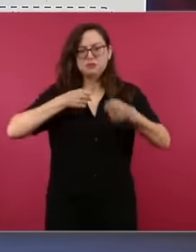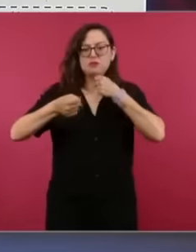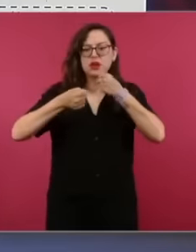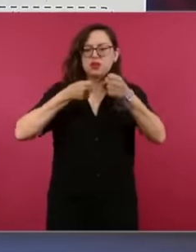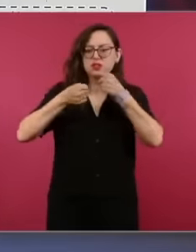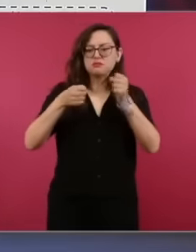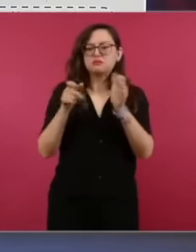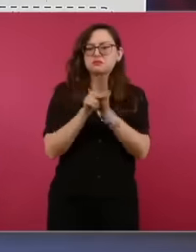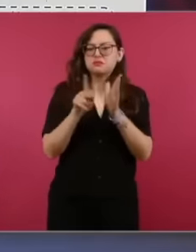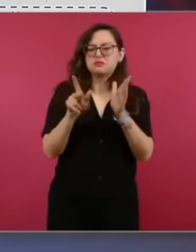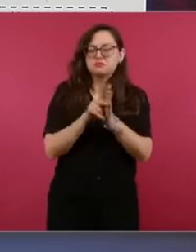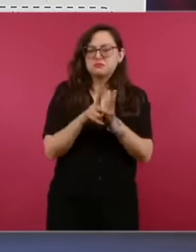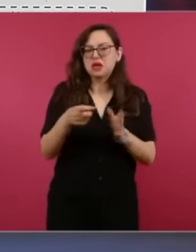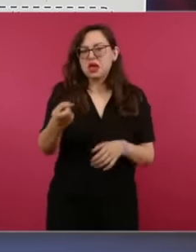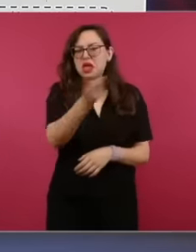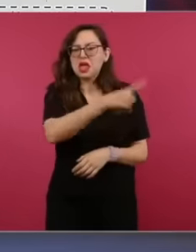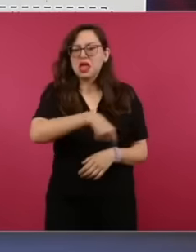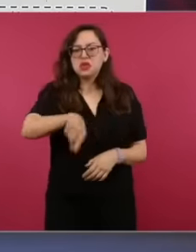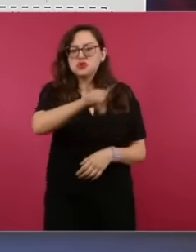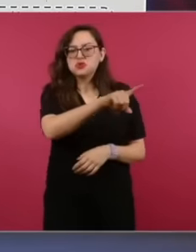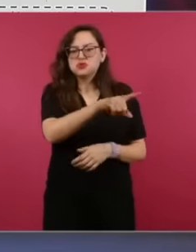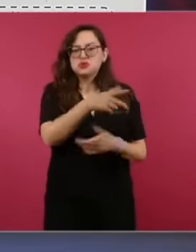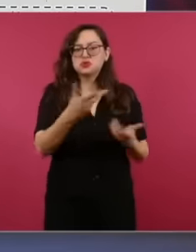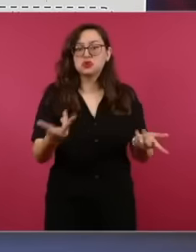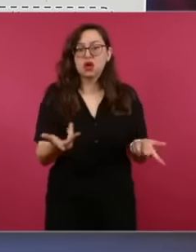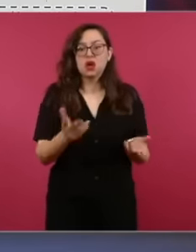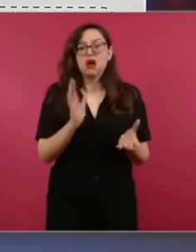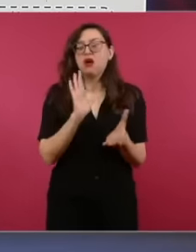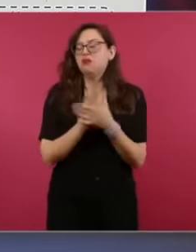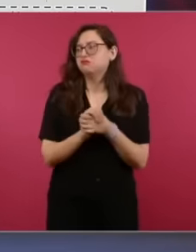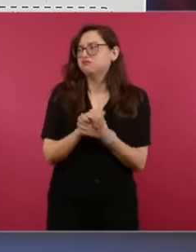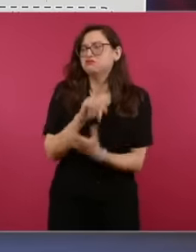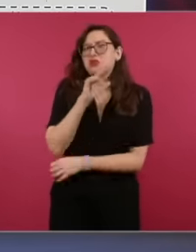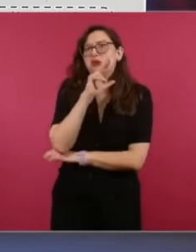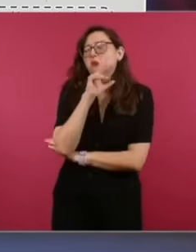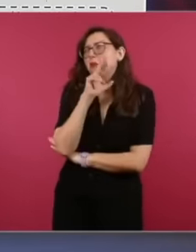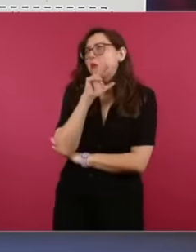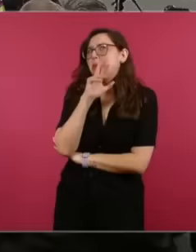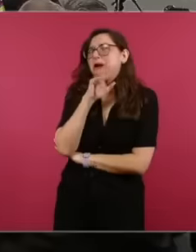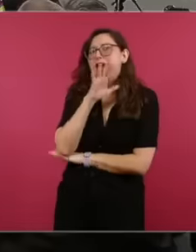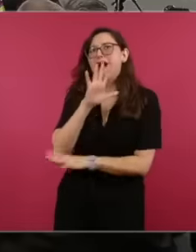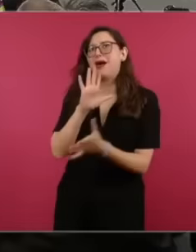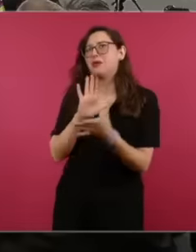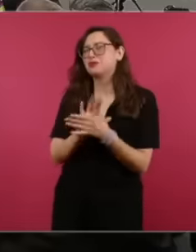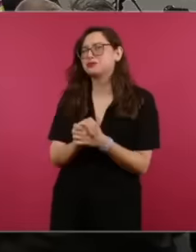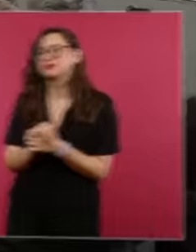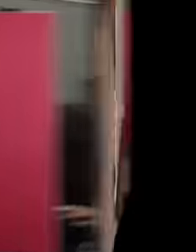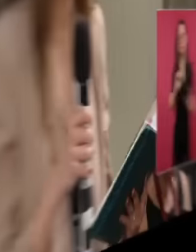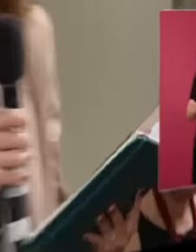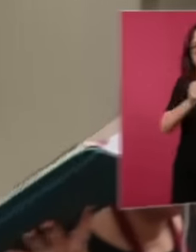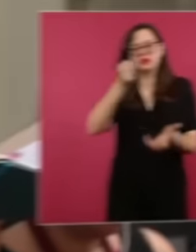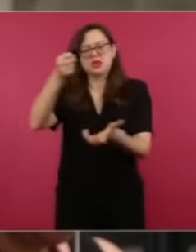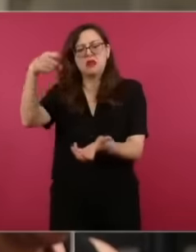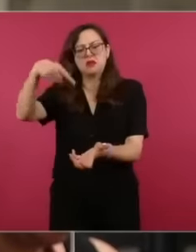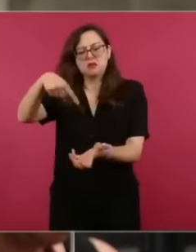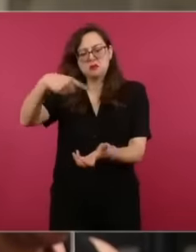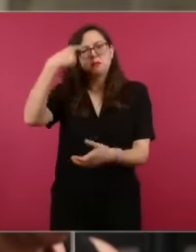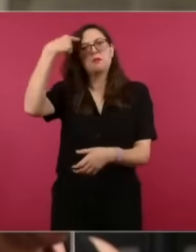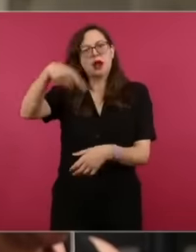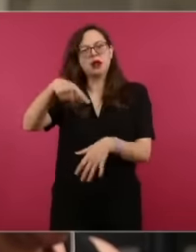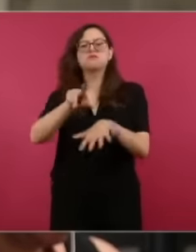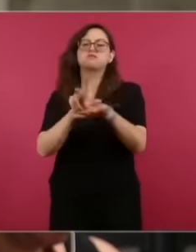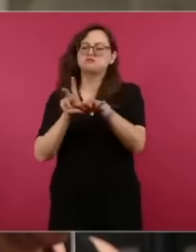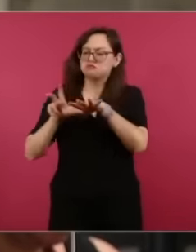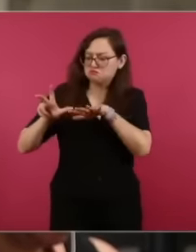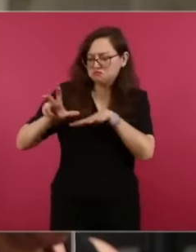slander today at the press conference came from United States, a reporter from